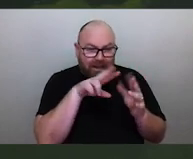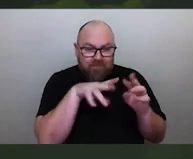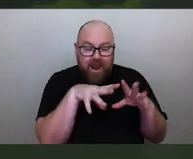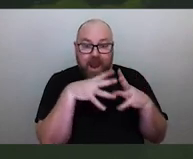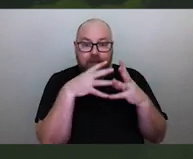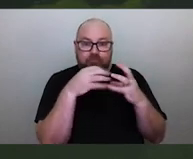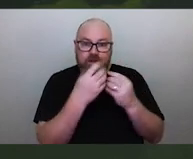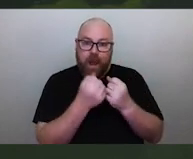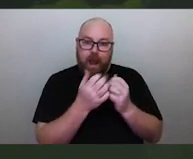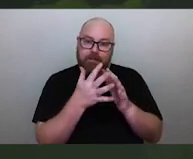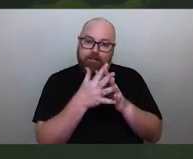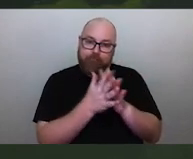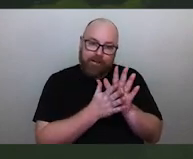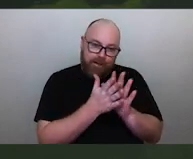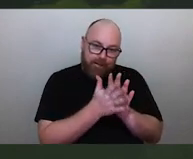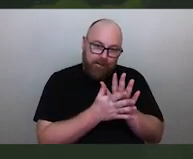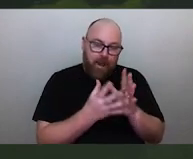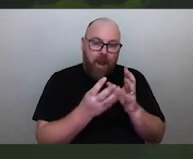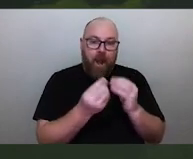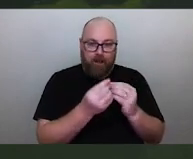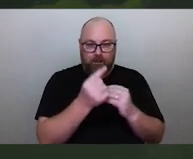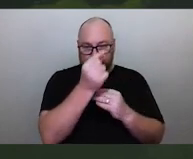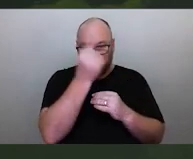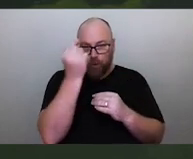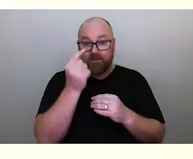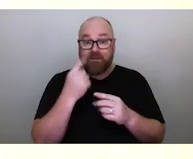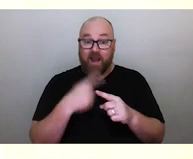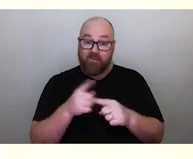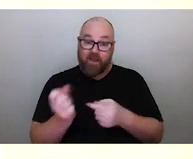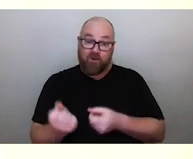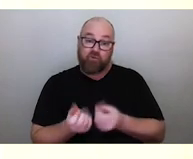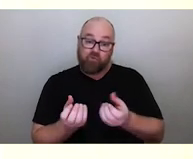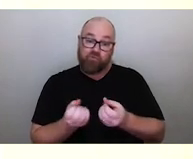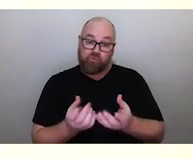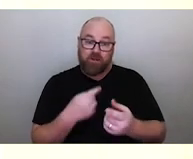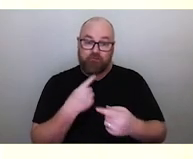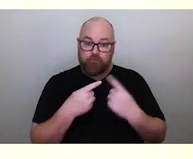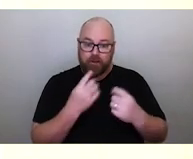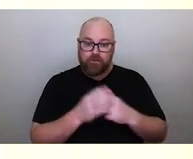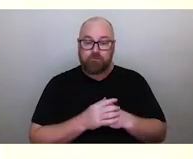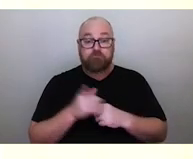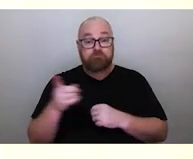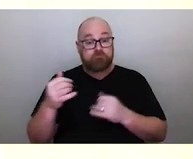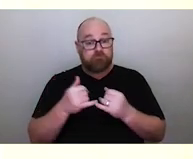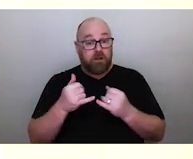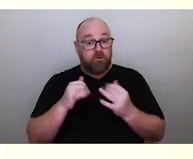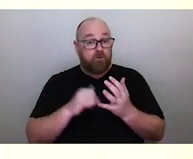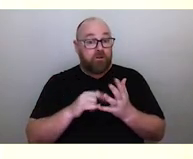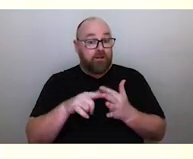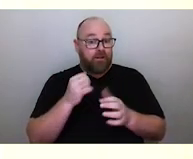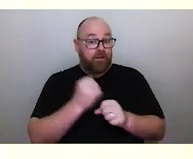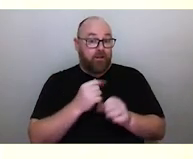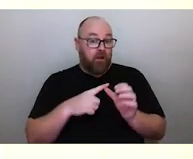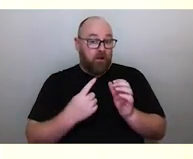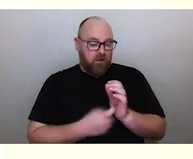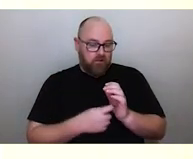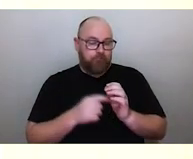it has purpose and it's conveying information. And what Uncle Segar explains, is these two images